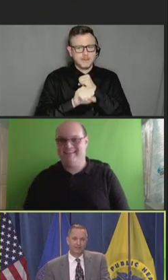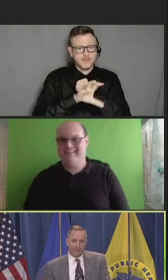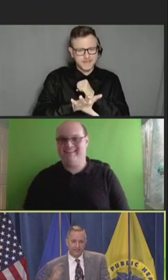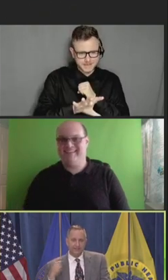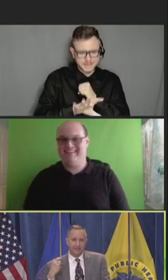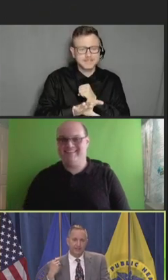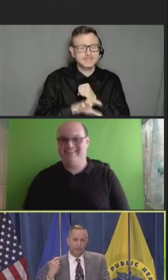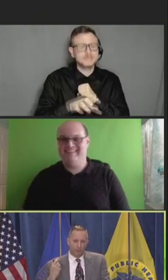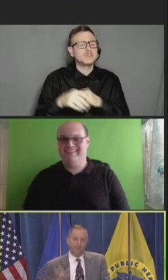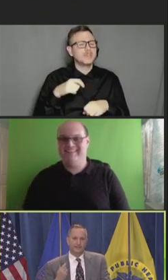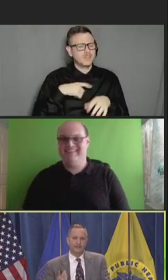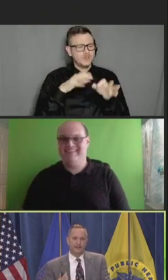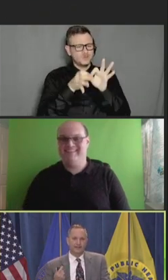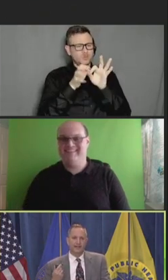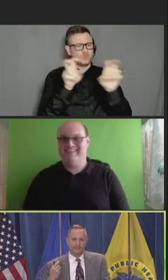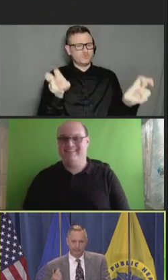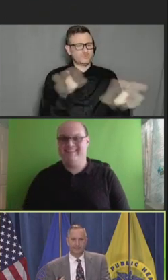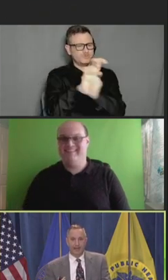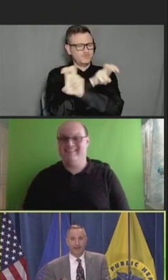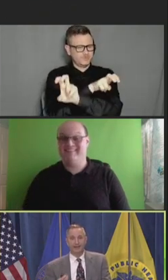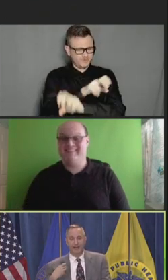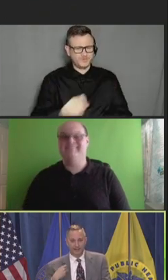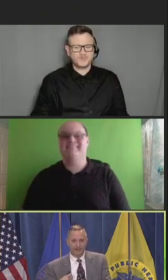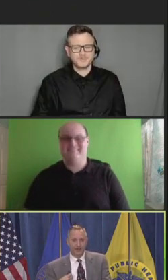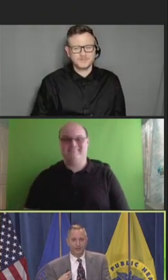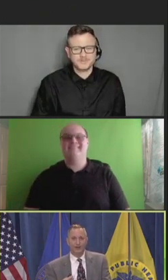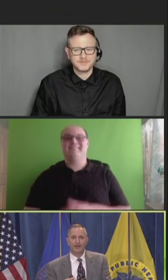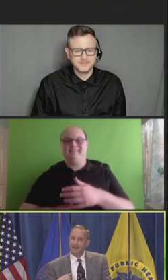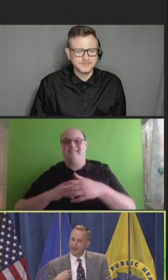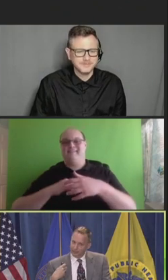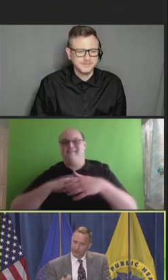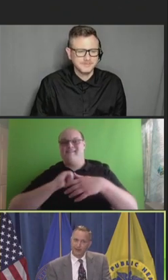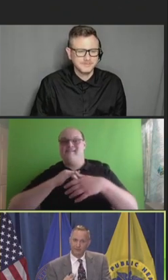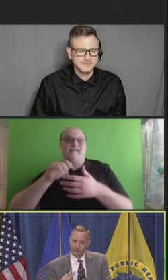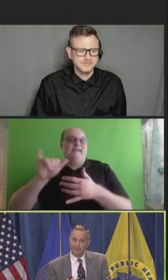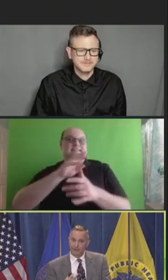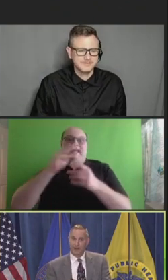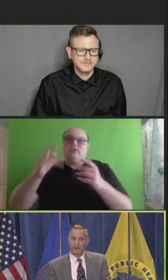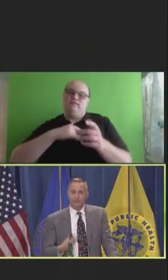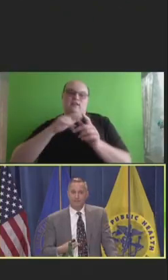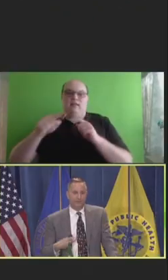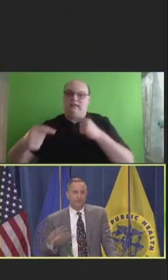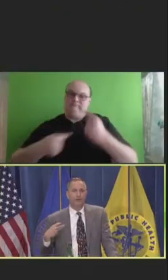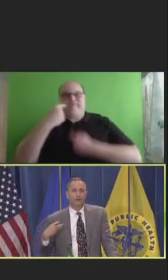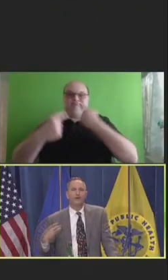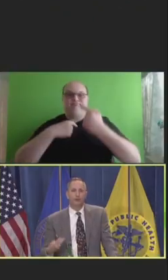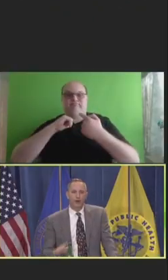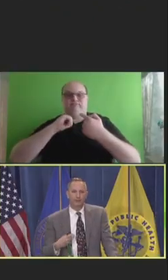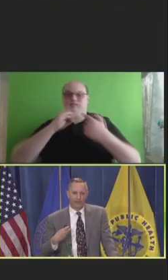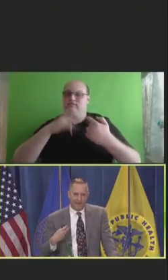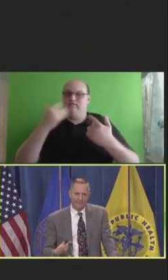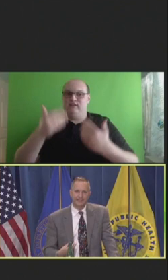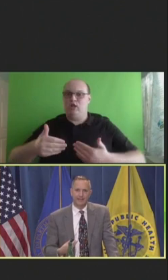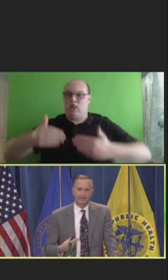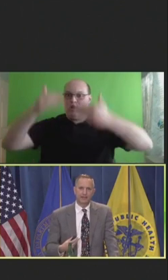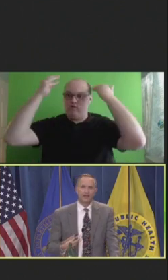This is what it's like to be attacked. And I can tell you, we felt all of these things, you feel overwhelmed and isolated.